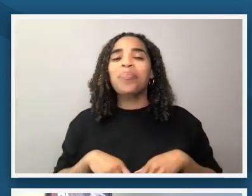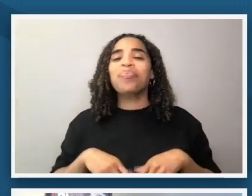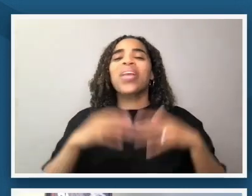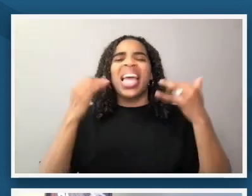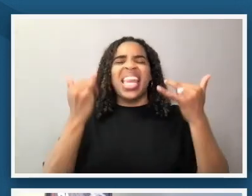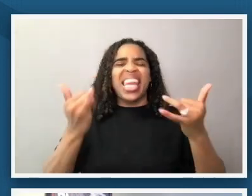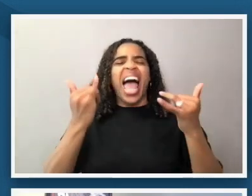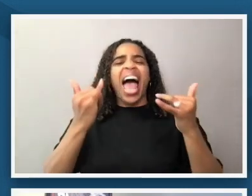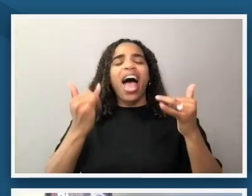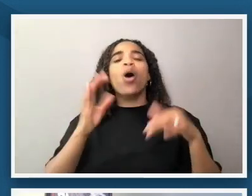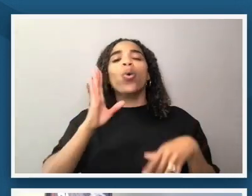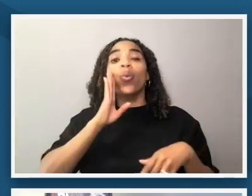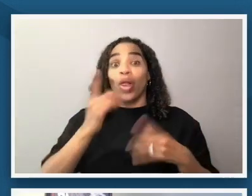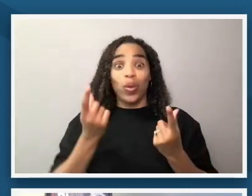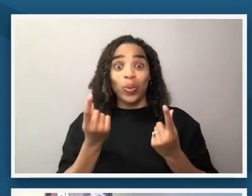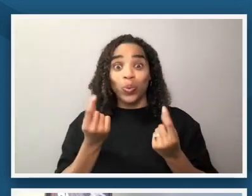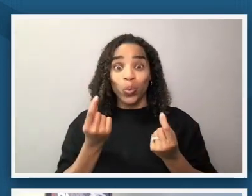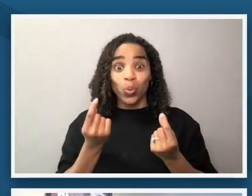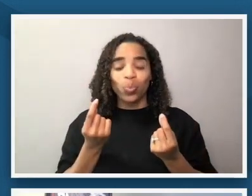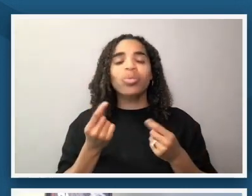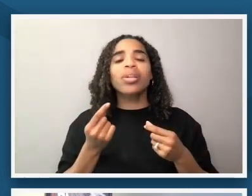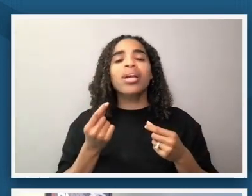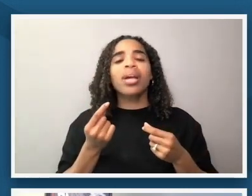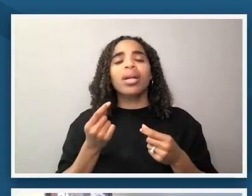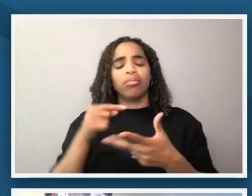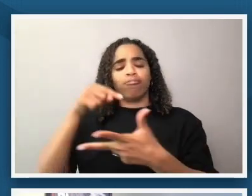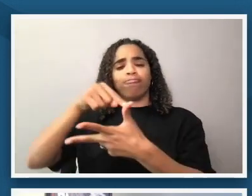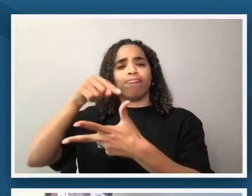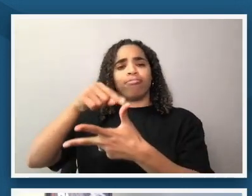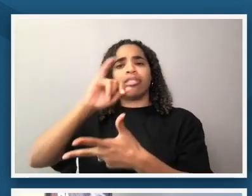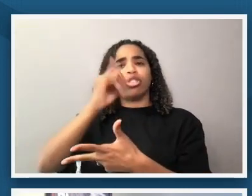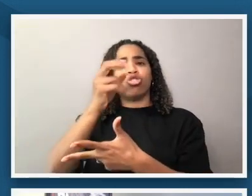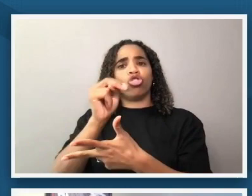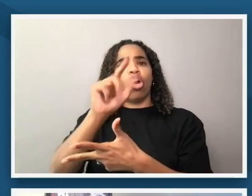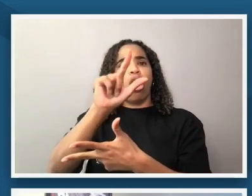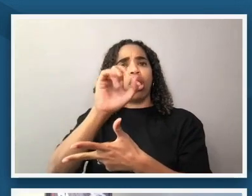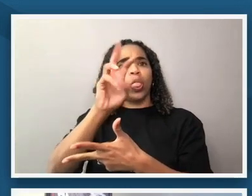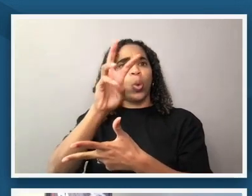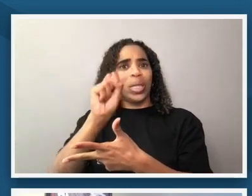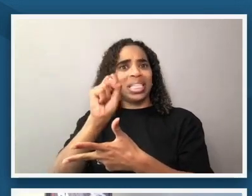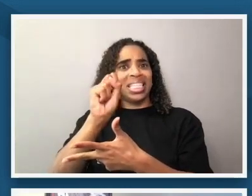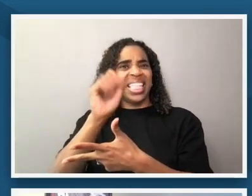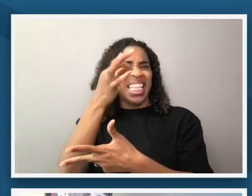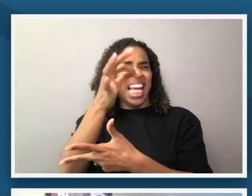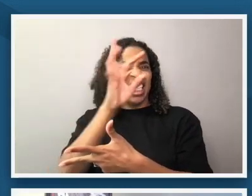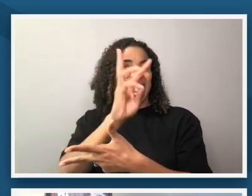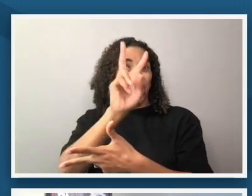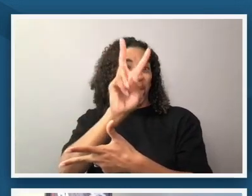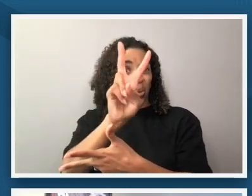look at john lewis of 1962